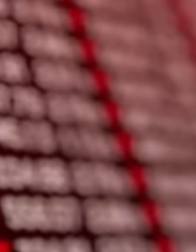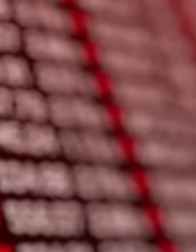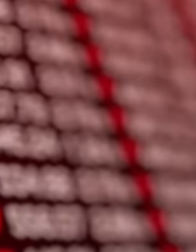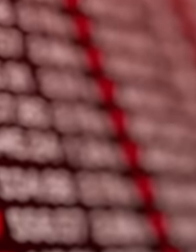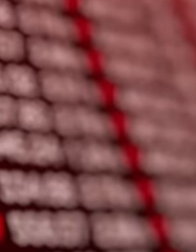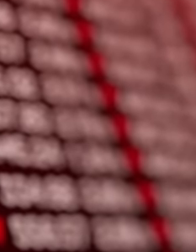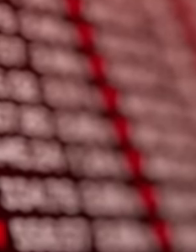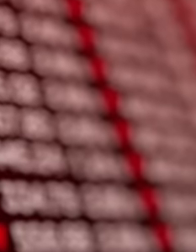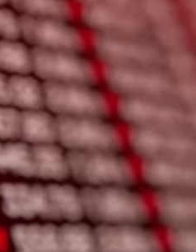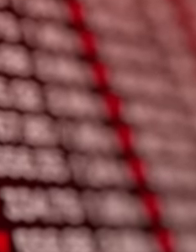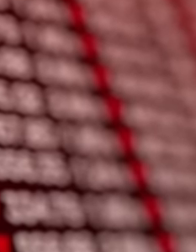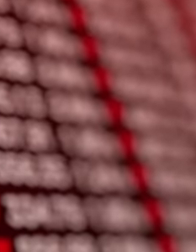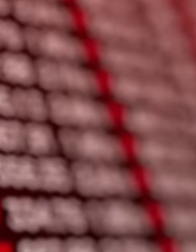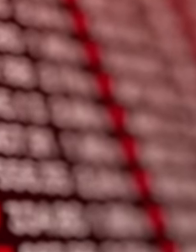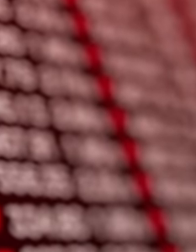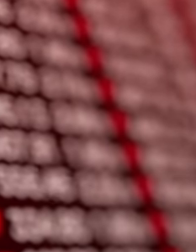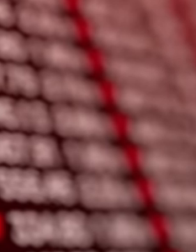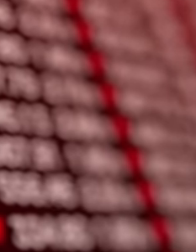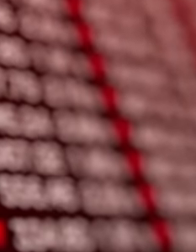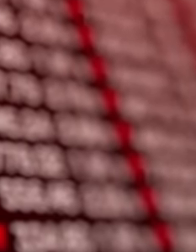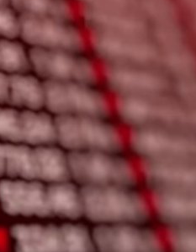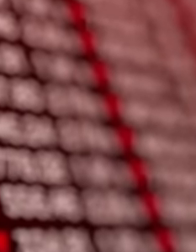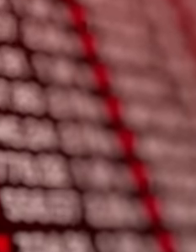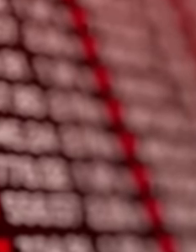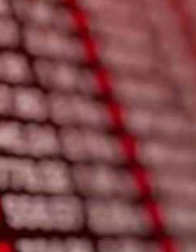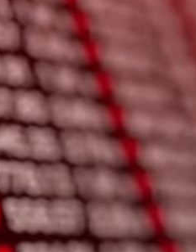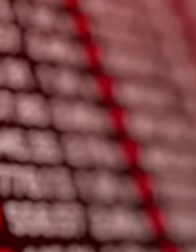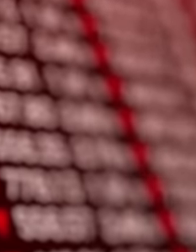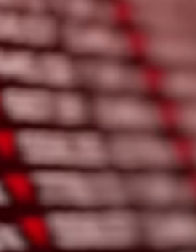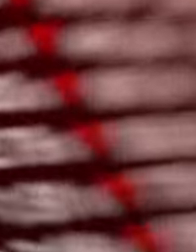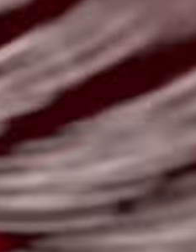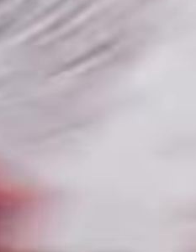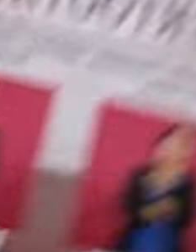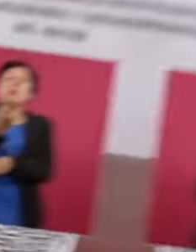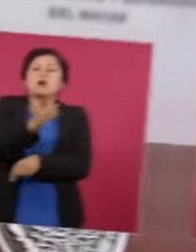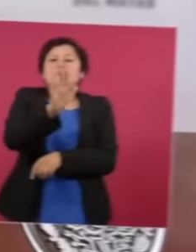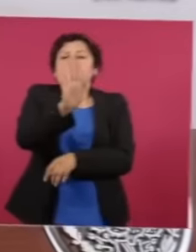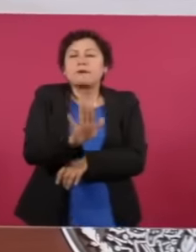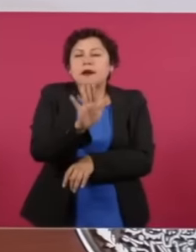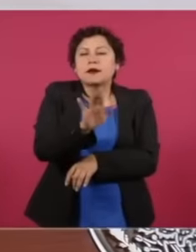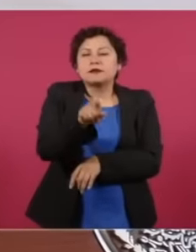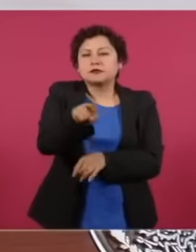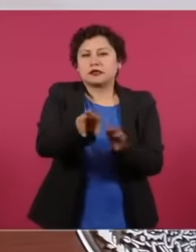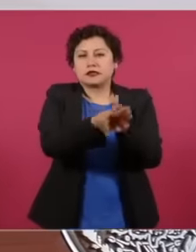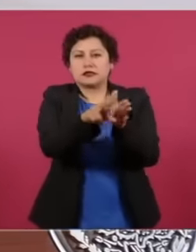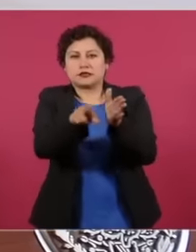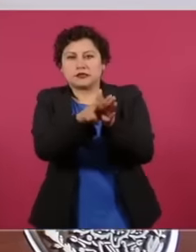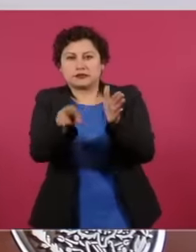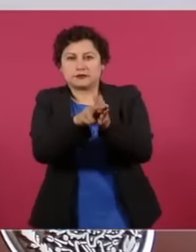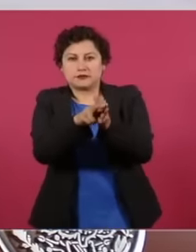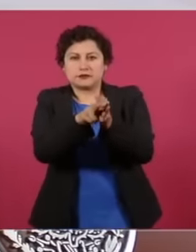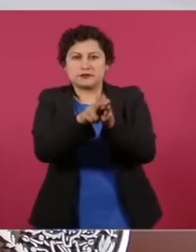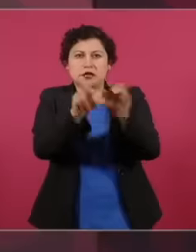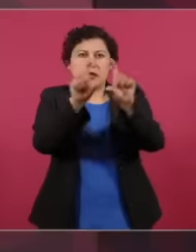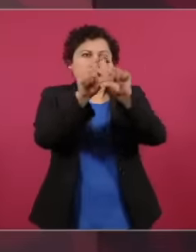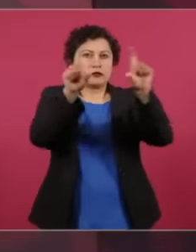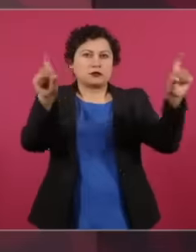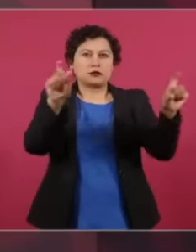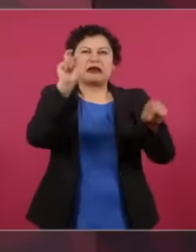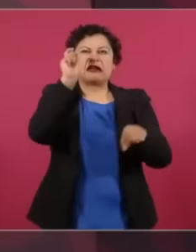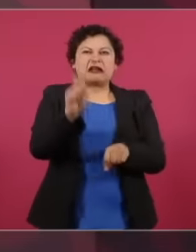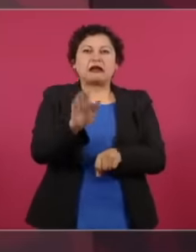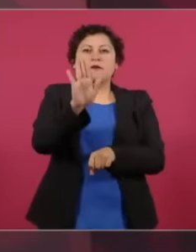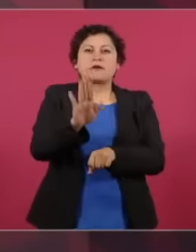to be in the red. Today at the press conference the president of Mexico announced